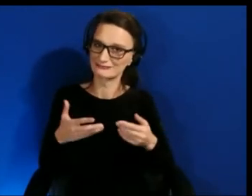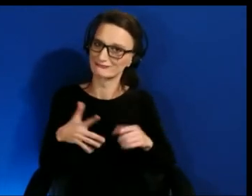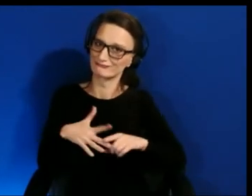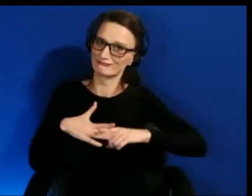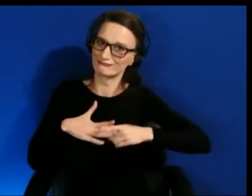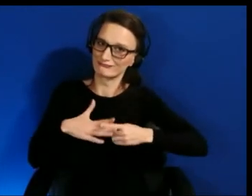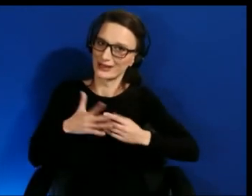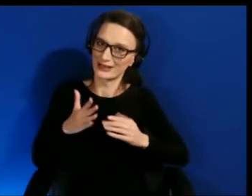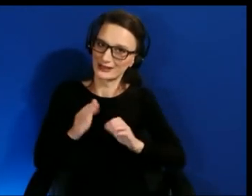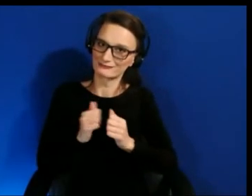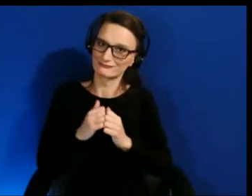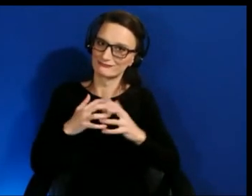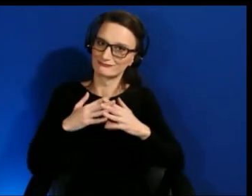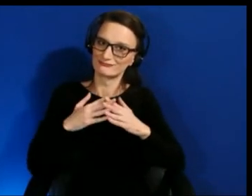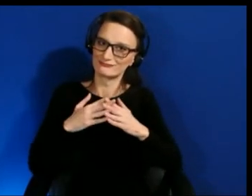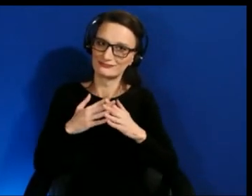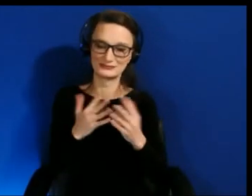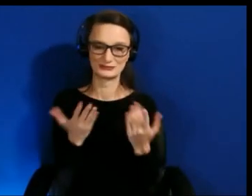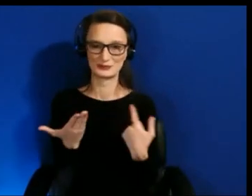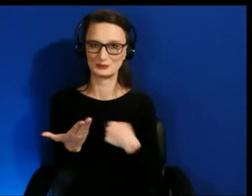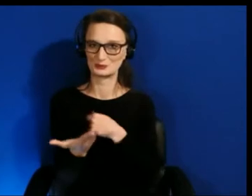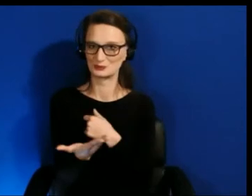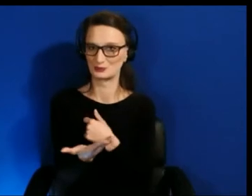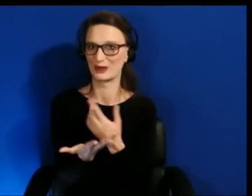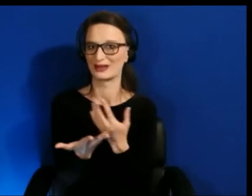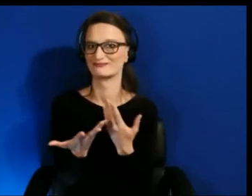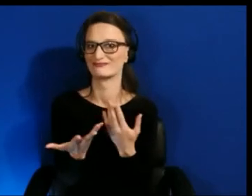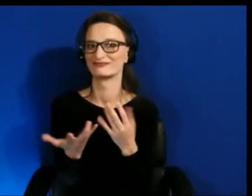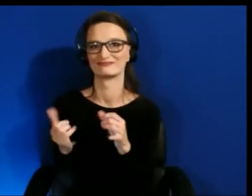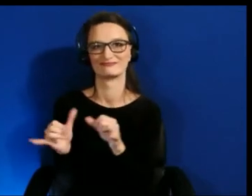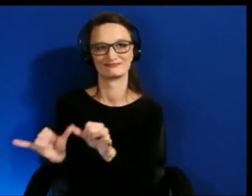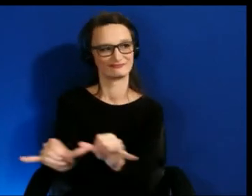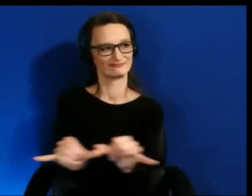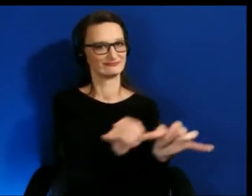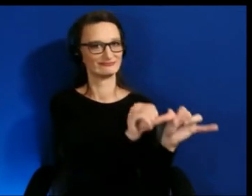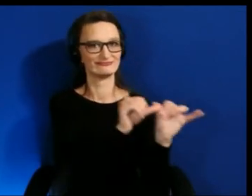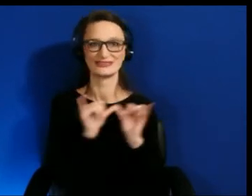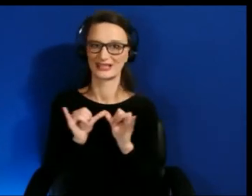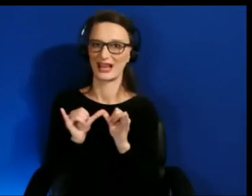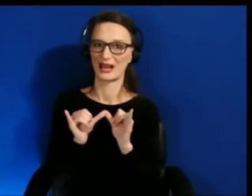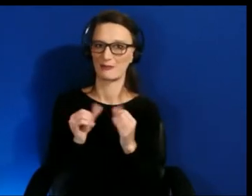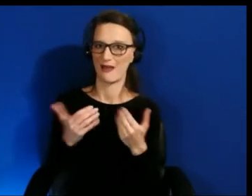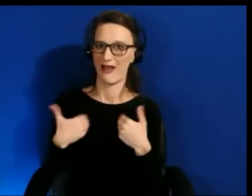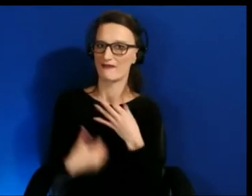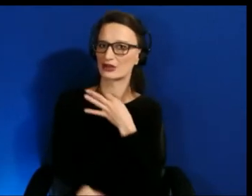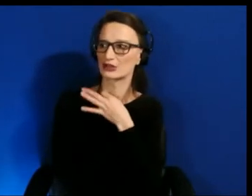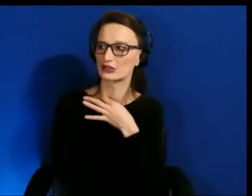of us stand, and that curiosity and recognizing that we don't know as much or more than we